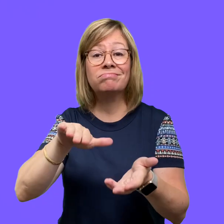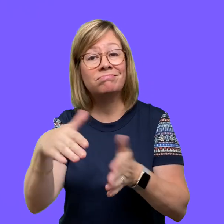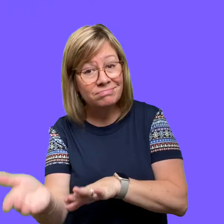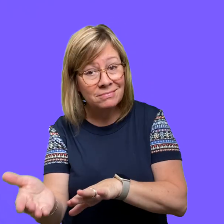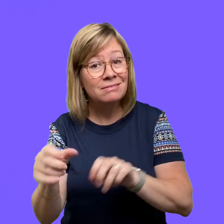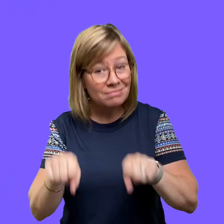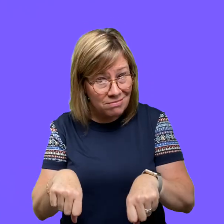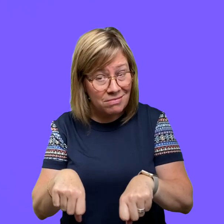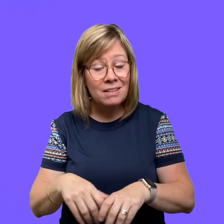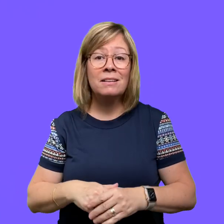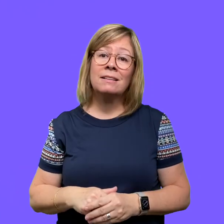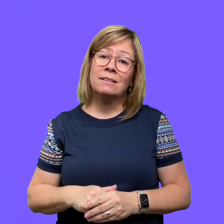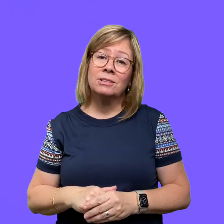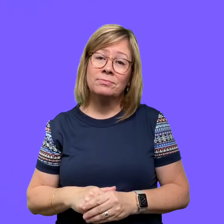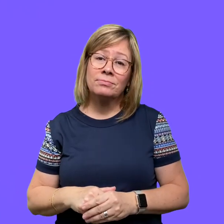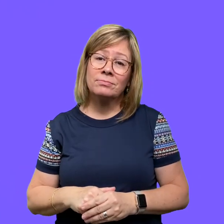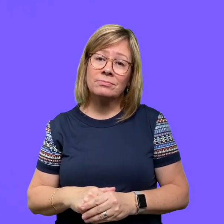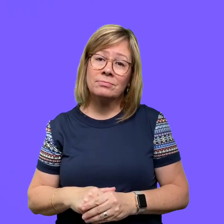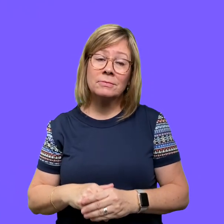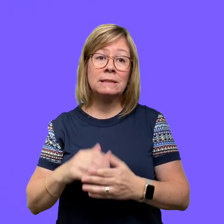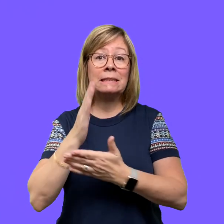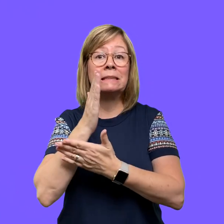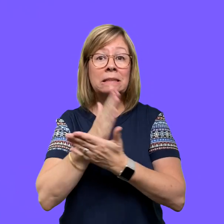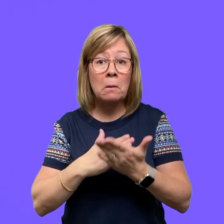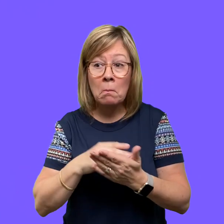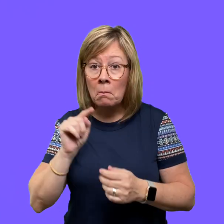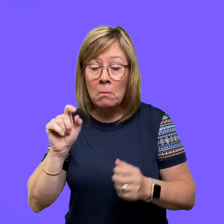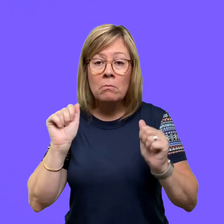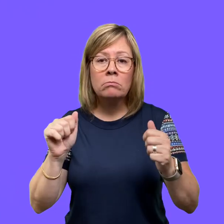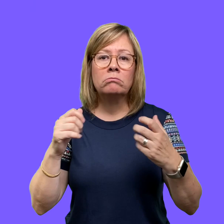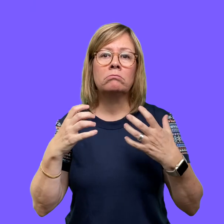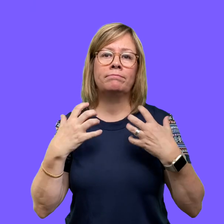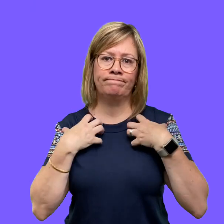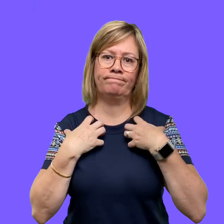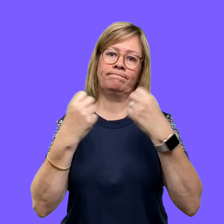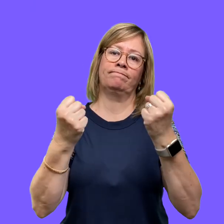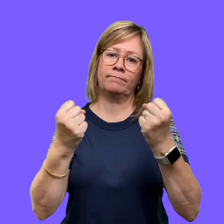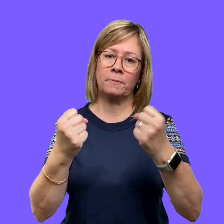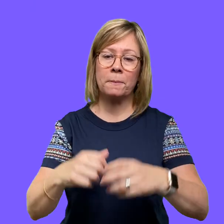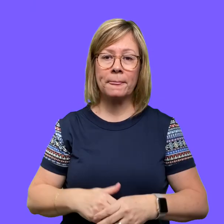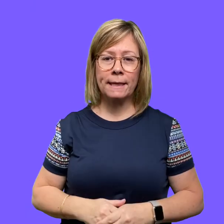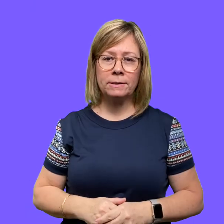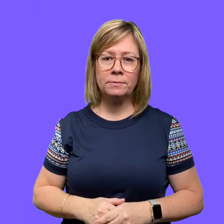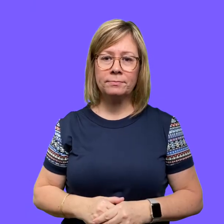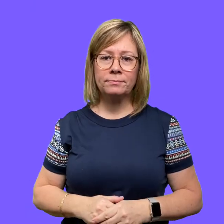lead to death. Others you can recover from.